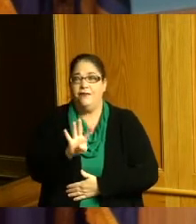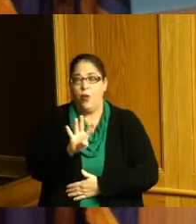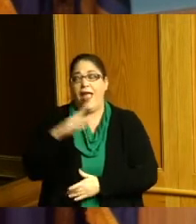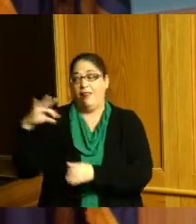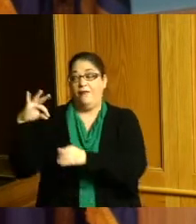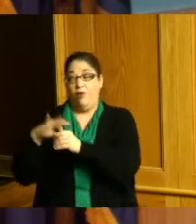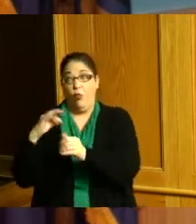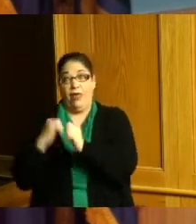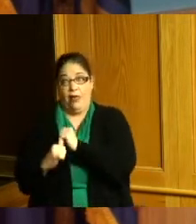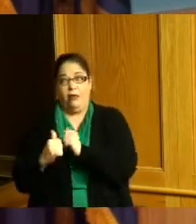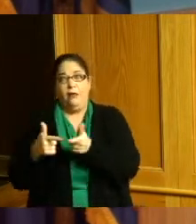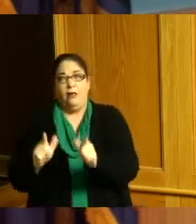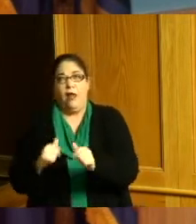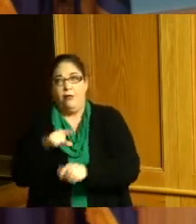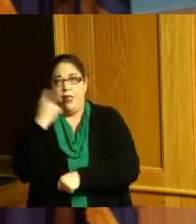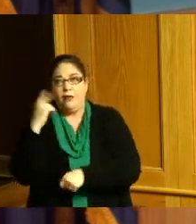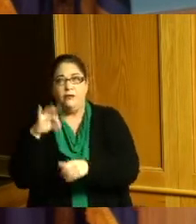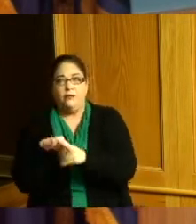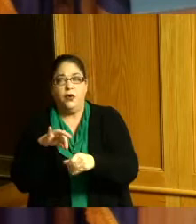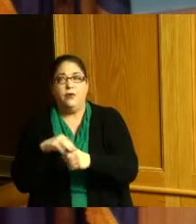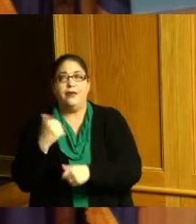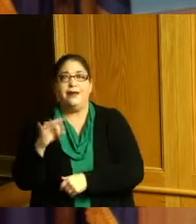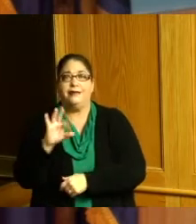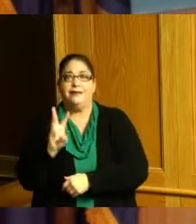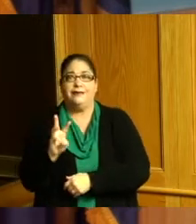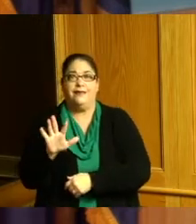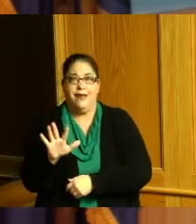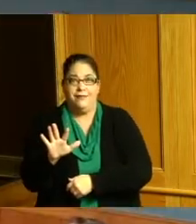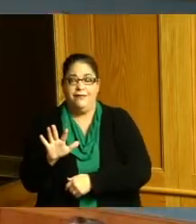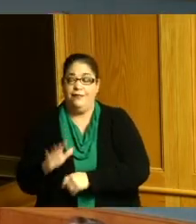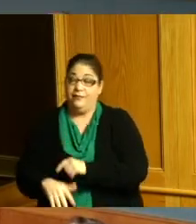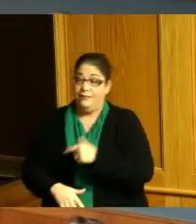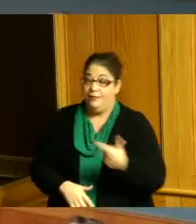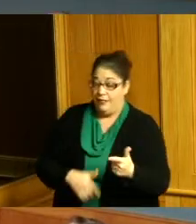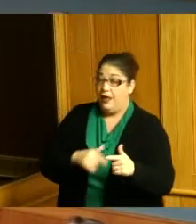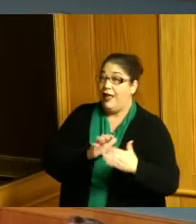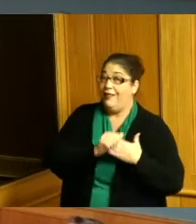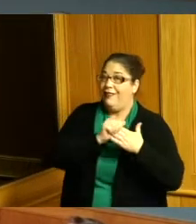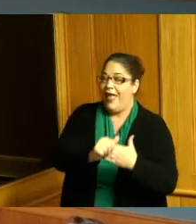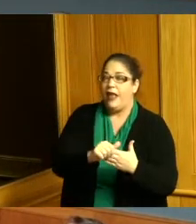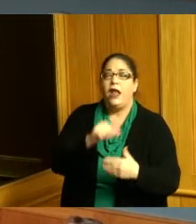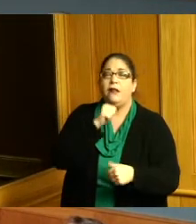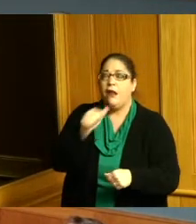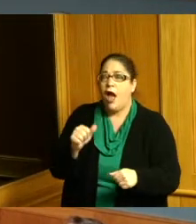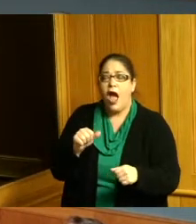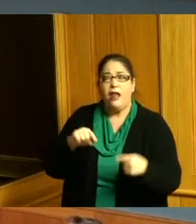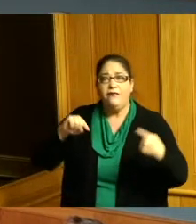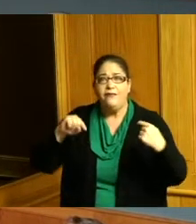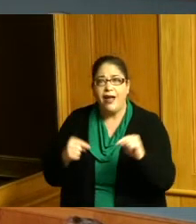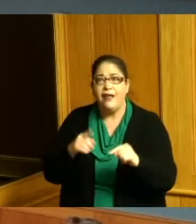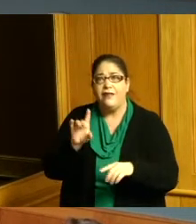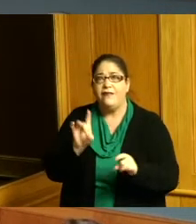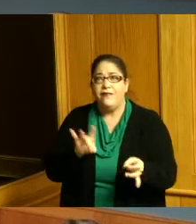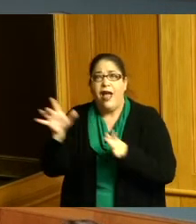and whereas a proponent of nonviolent protest Dr King received the Nobel Peace Prize in 1964 at the